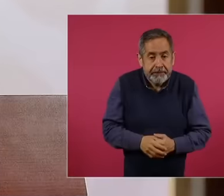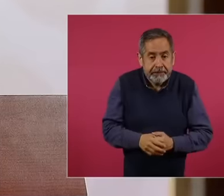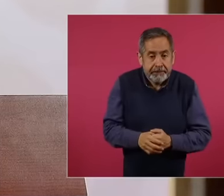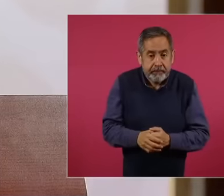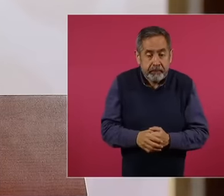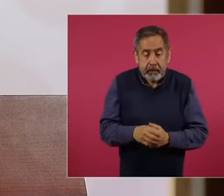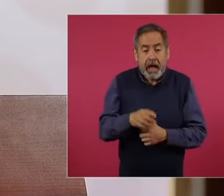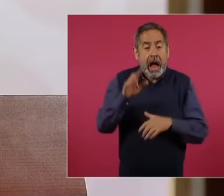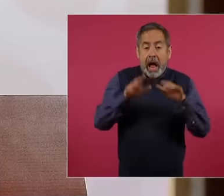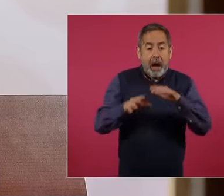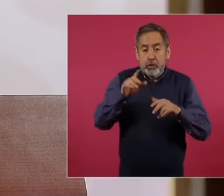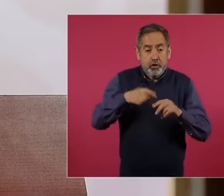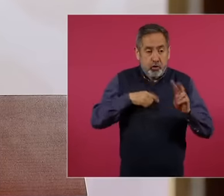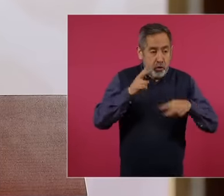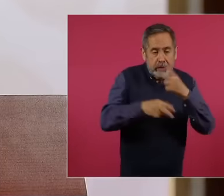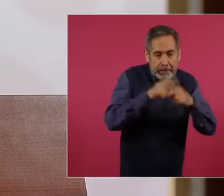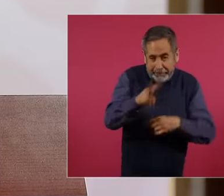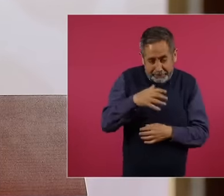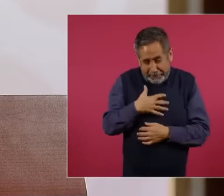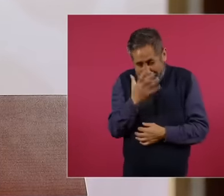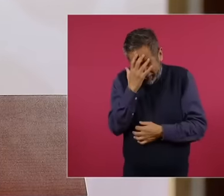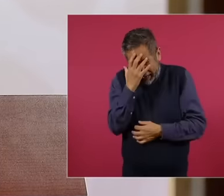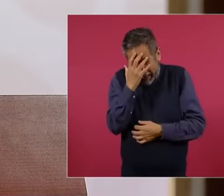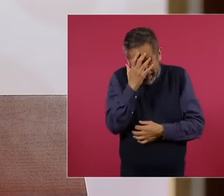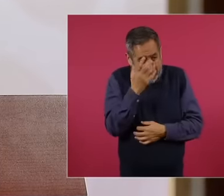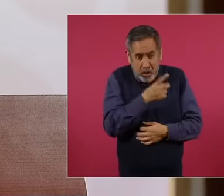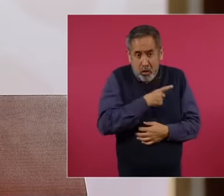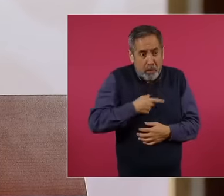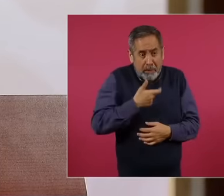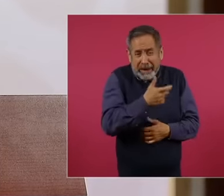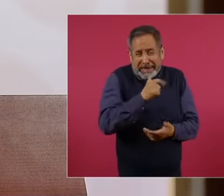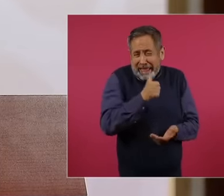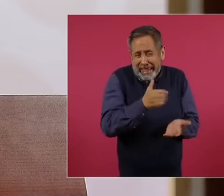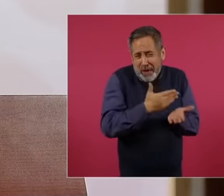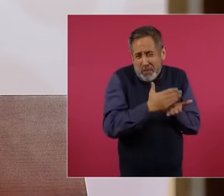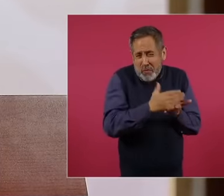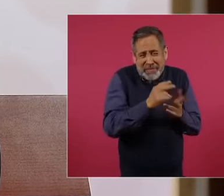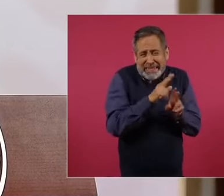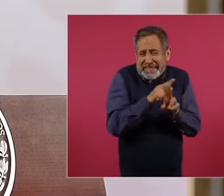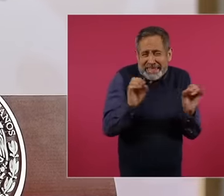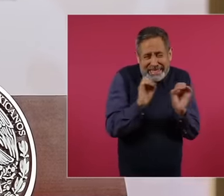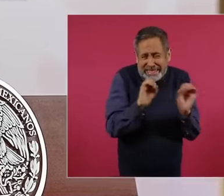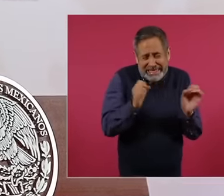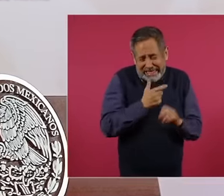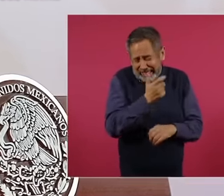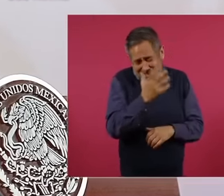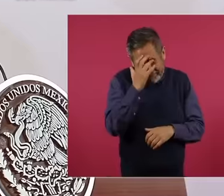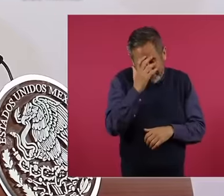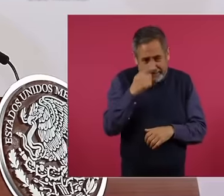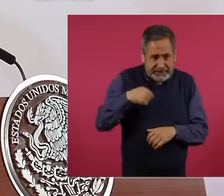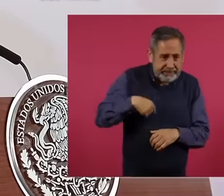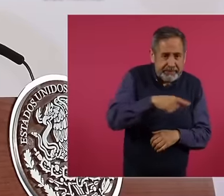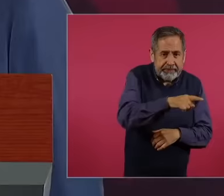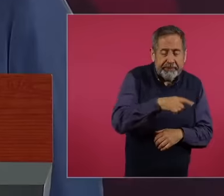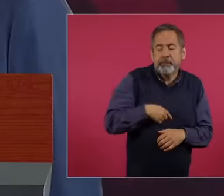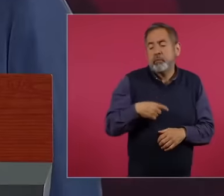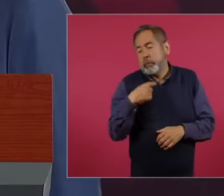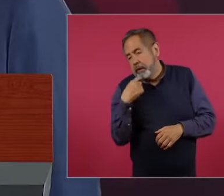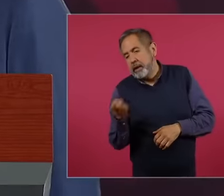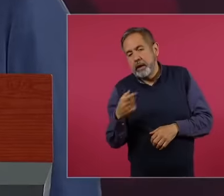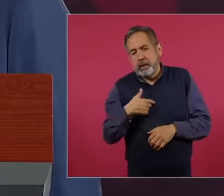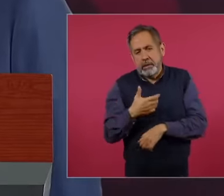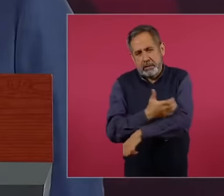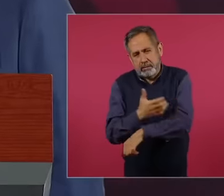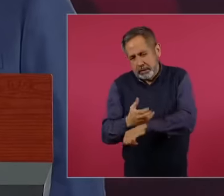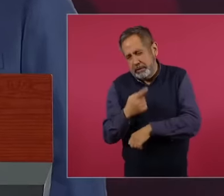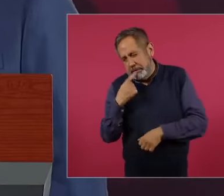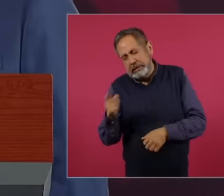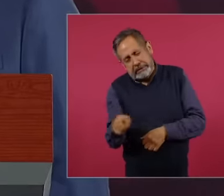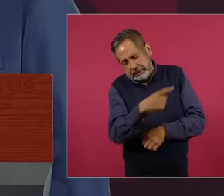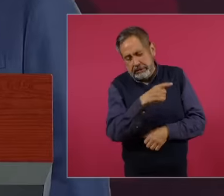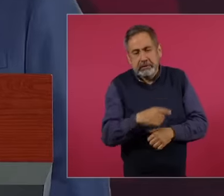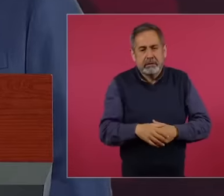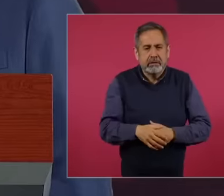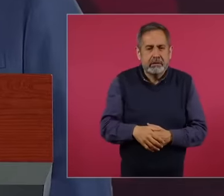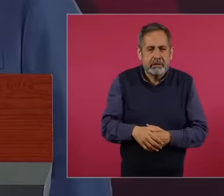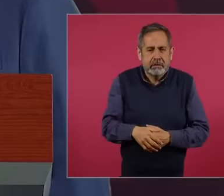I didn't go because I was sorry, this one told my classmates, Mrs. Gloria,